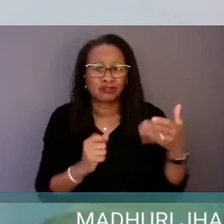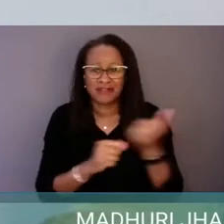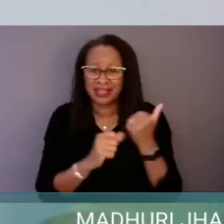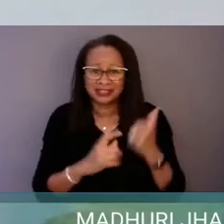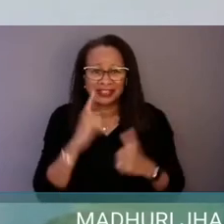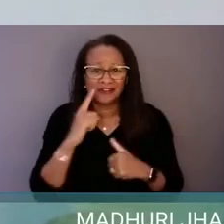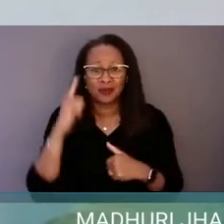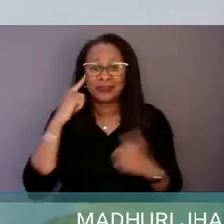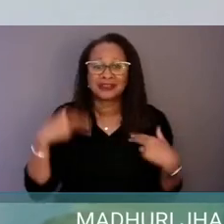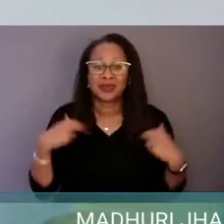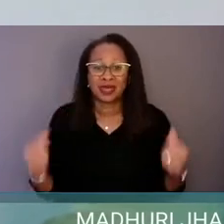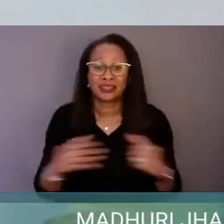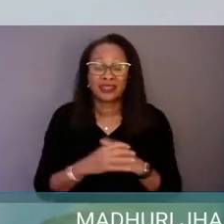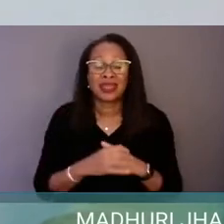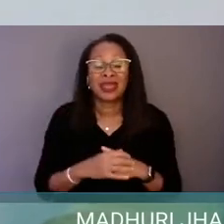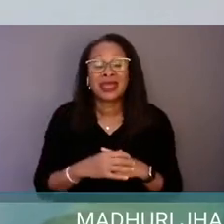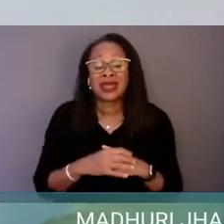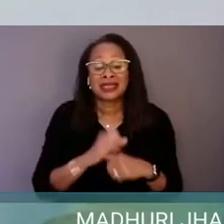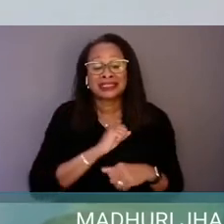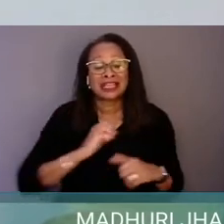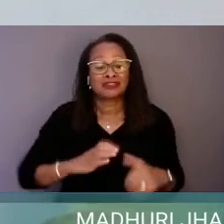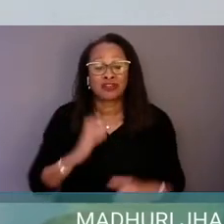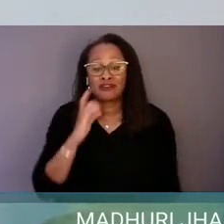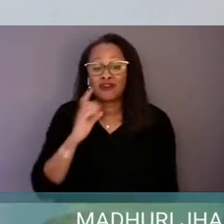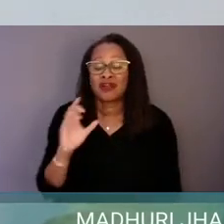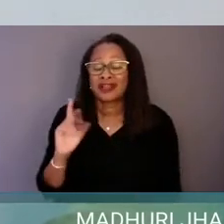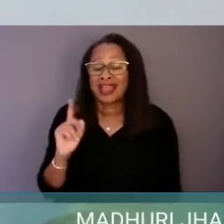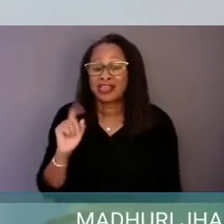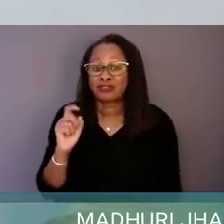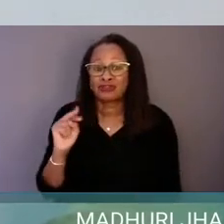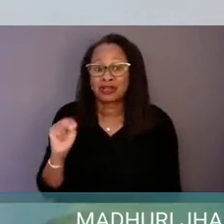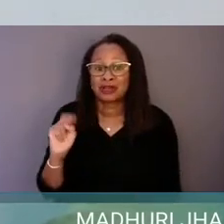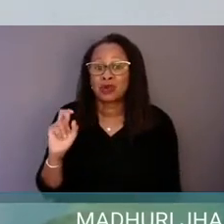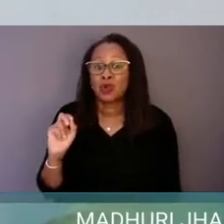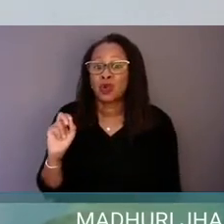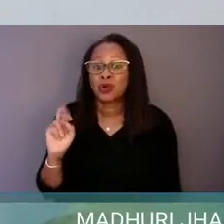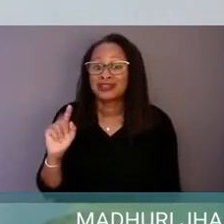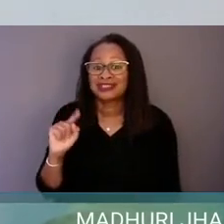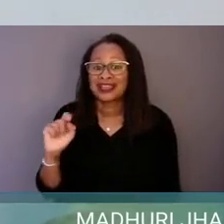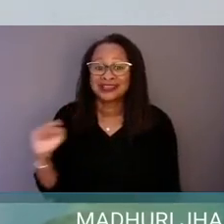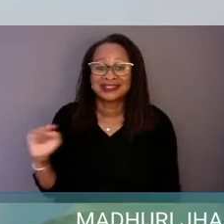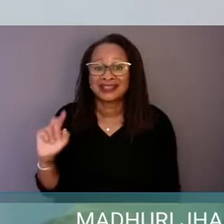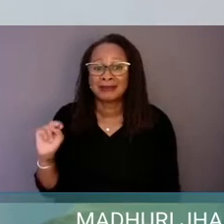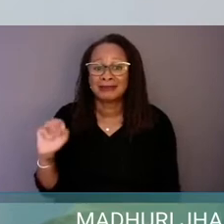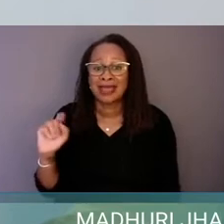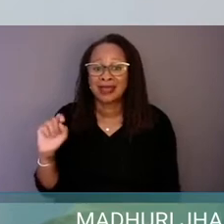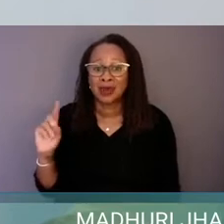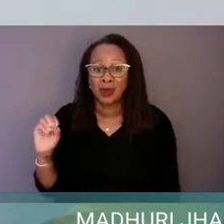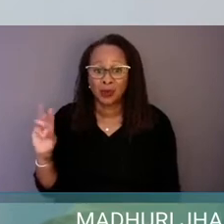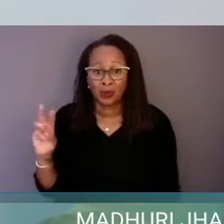Senator Catherine Cortez Masto of Nevada has worked tirelessly in her role to expand access to quality mental and behavioral health care.